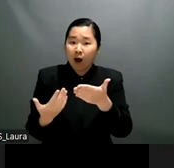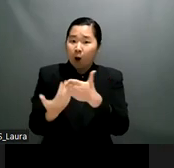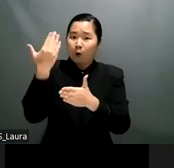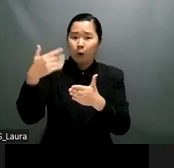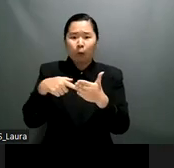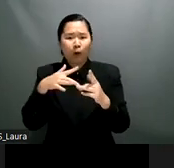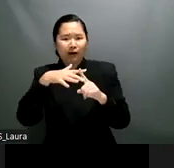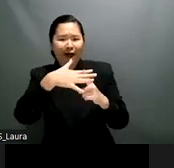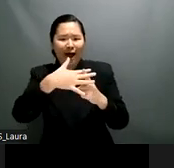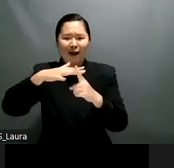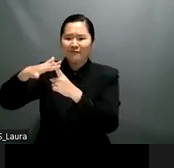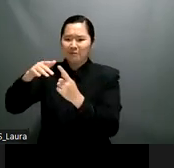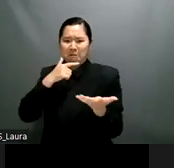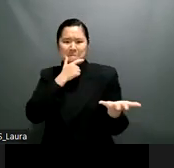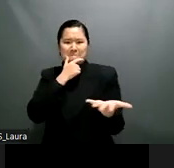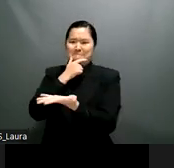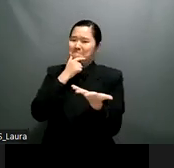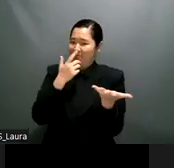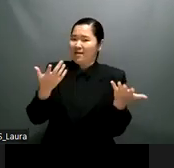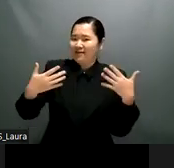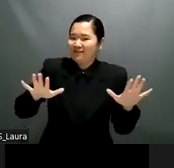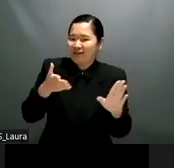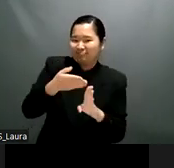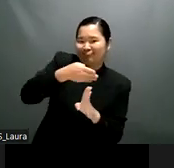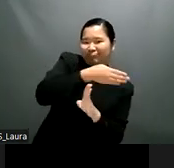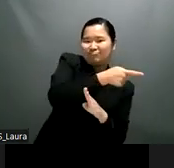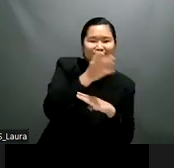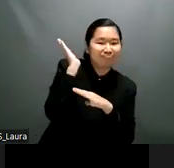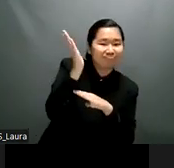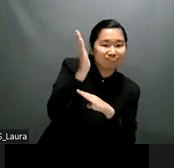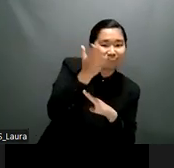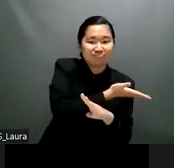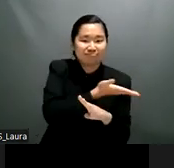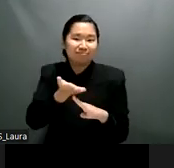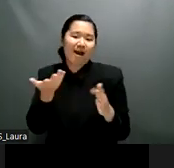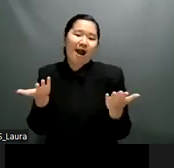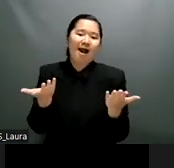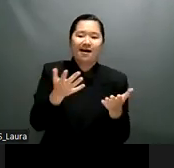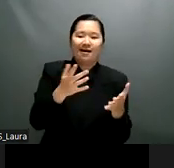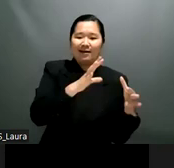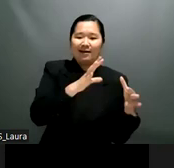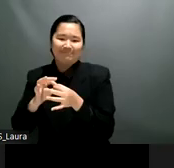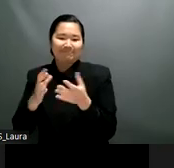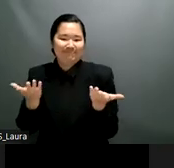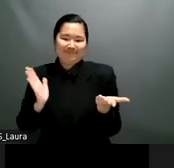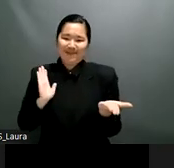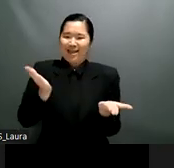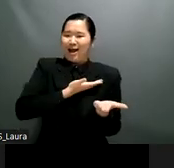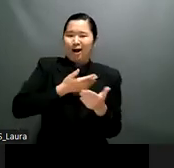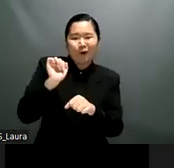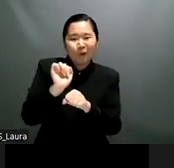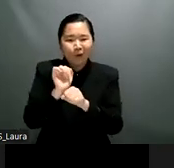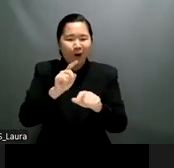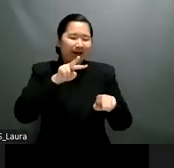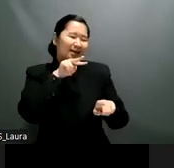creating a new disability movement in my opinion we have new challenges